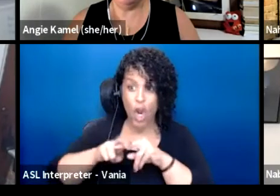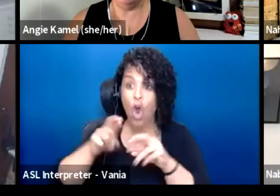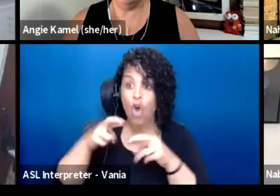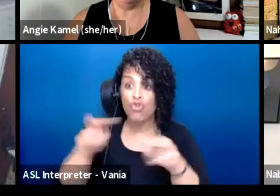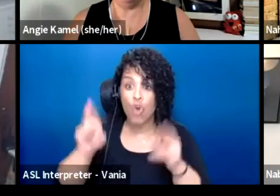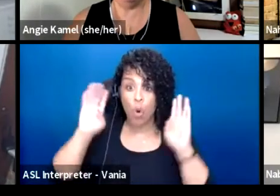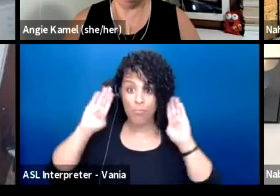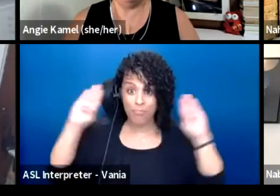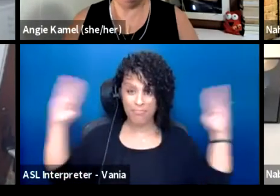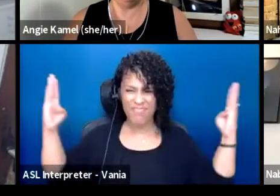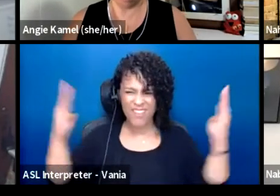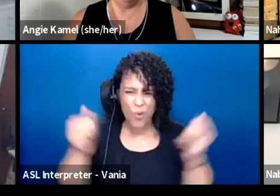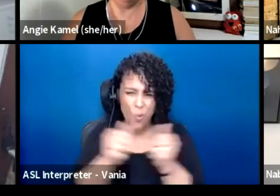And I don't put that lightly.